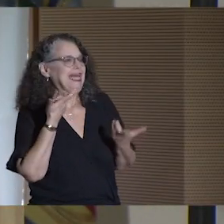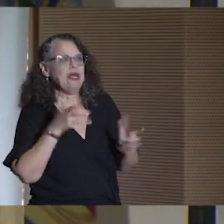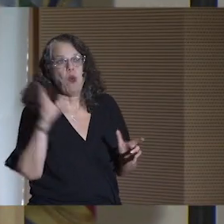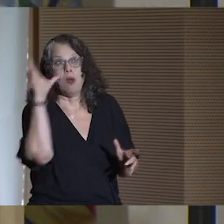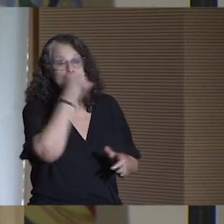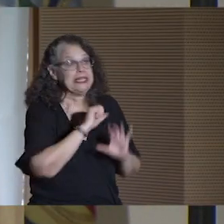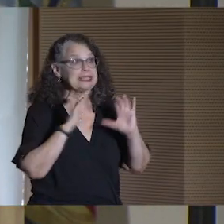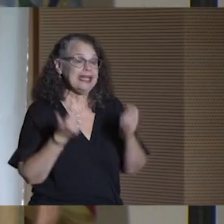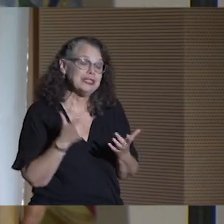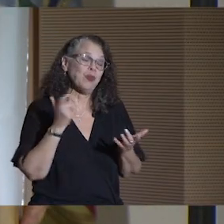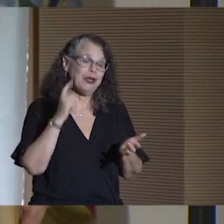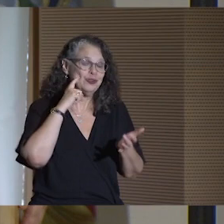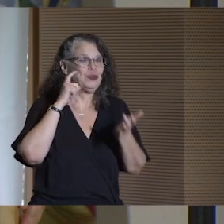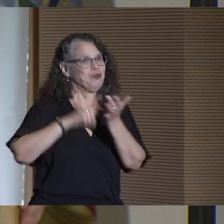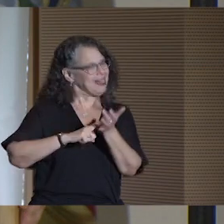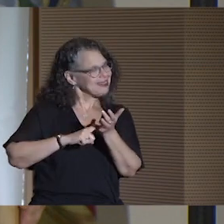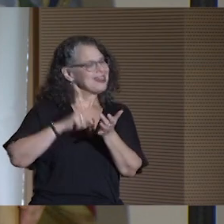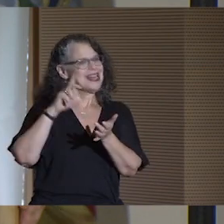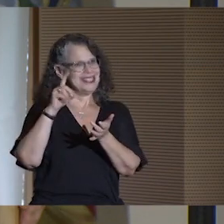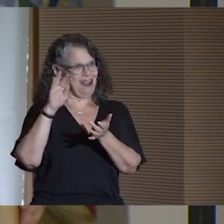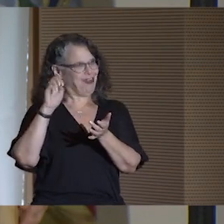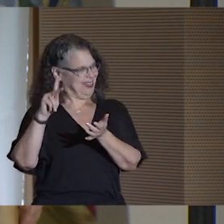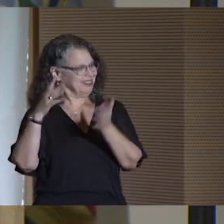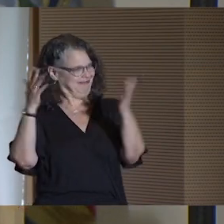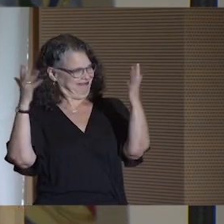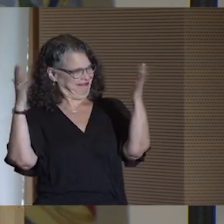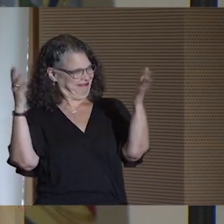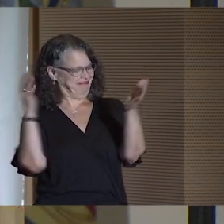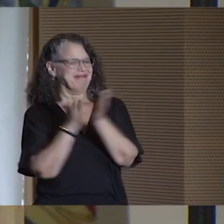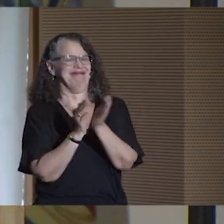because he didn't want to miss class, so we want to give a shout-out to Derick, right?